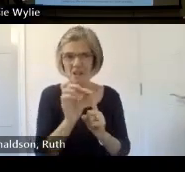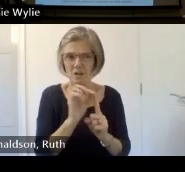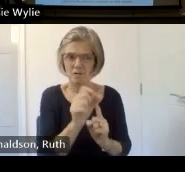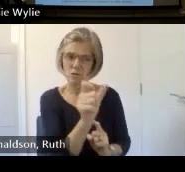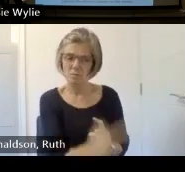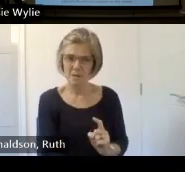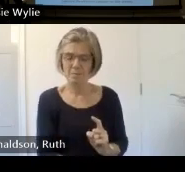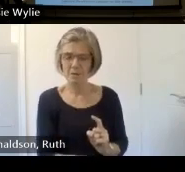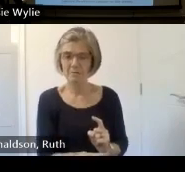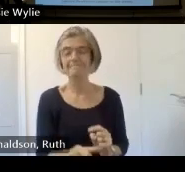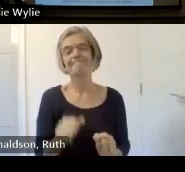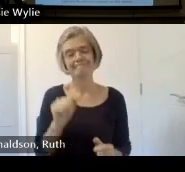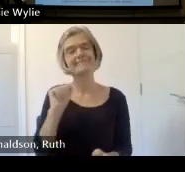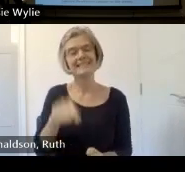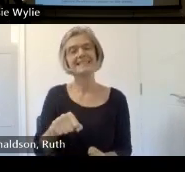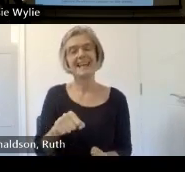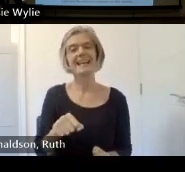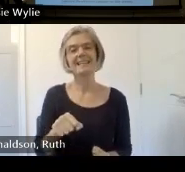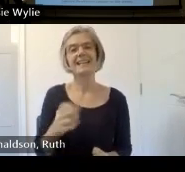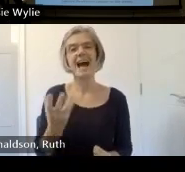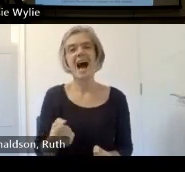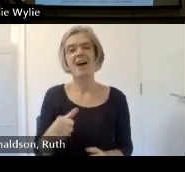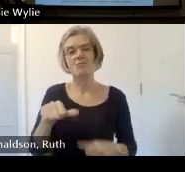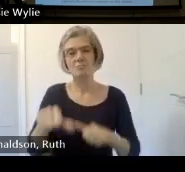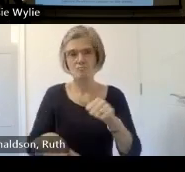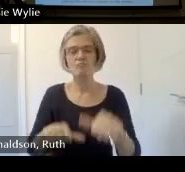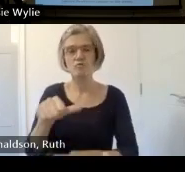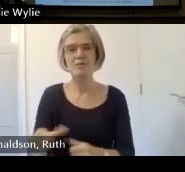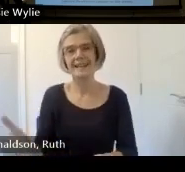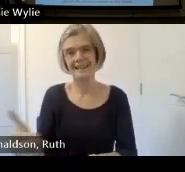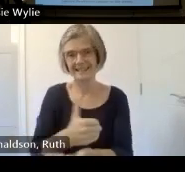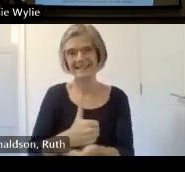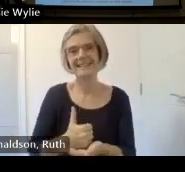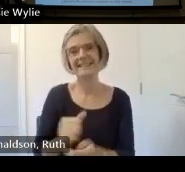double signature before and after because people might disclose things that they're not prepared